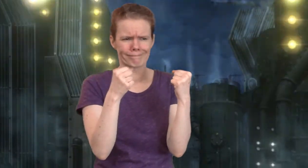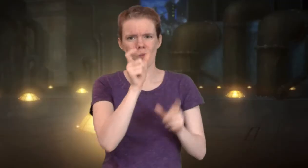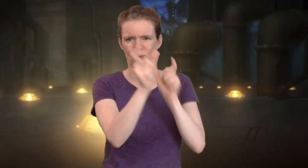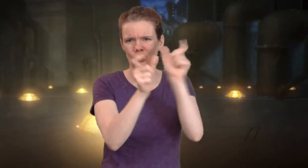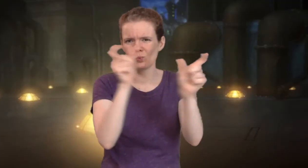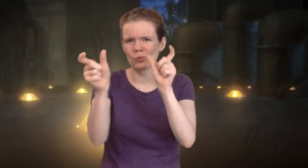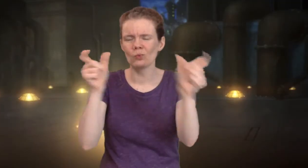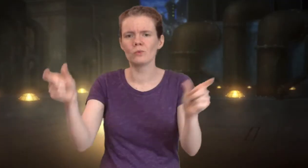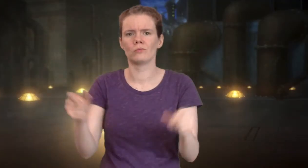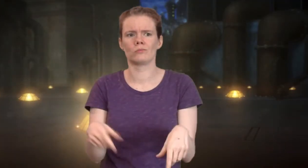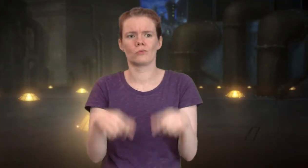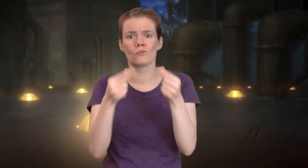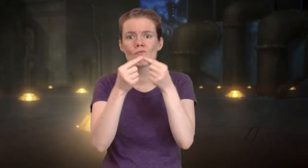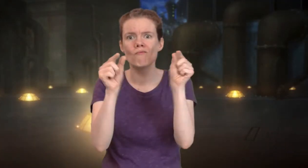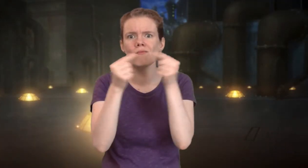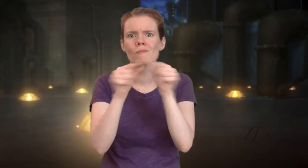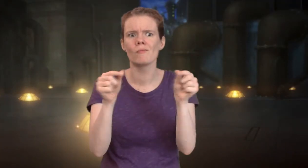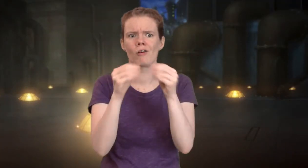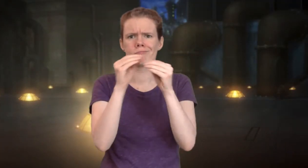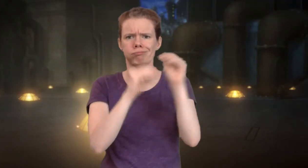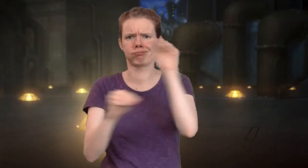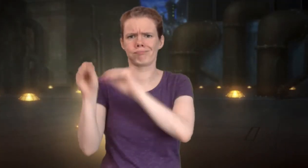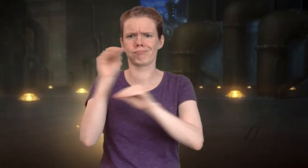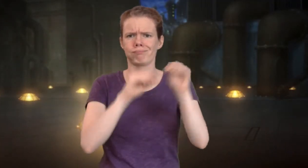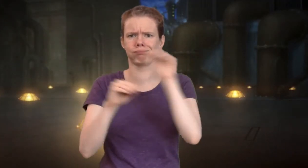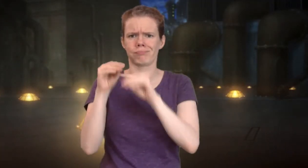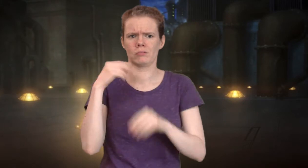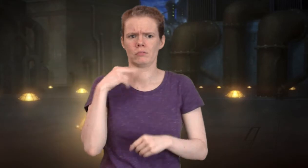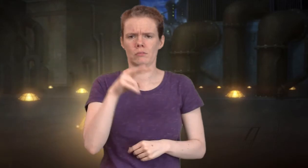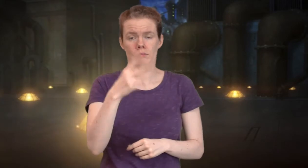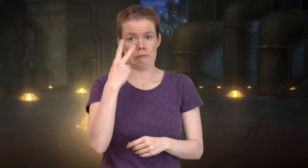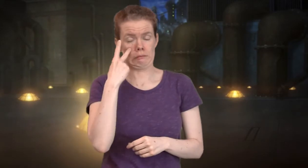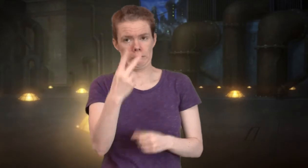Initialized ASL words and grammar dysfunction demonstrate